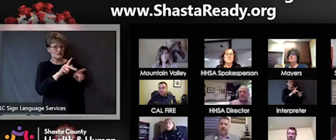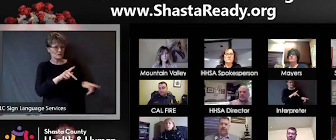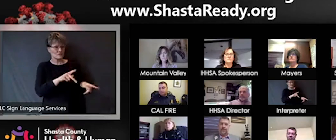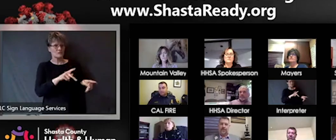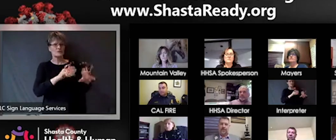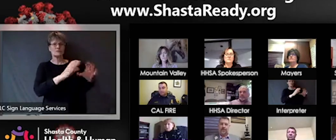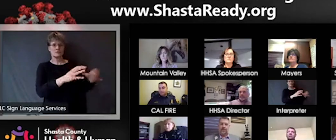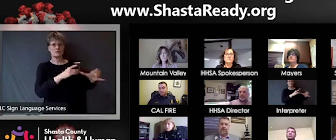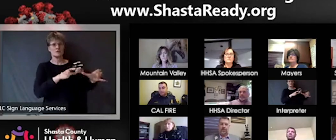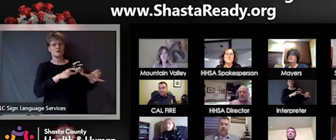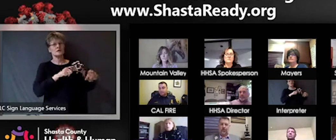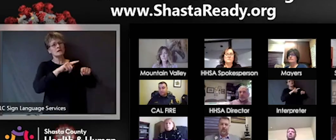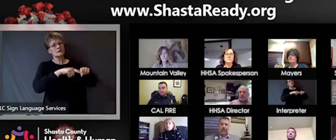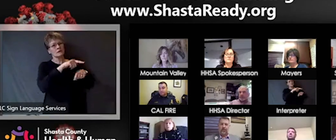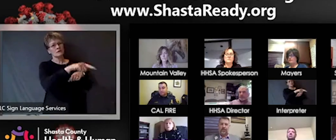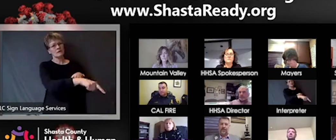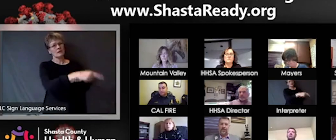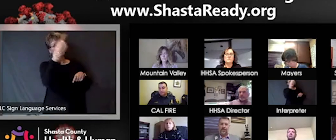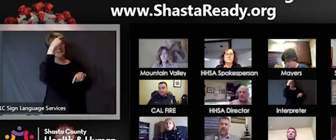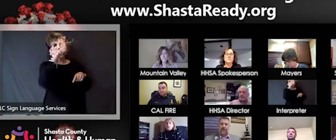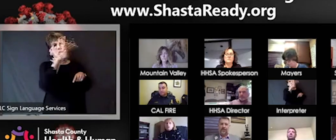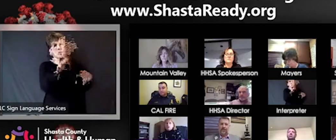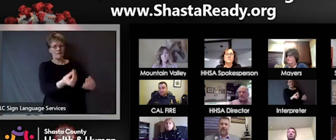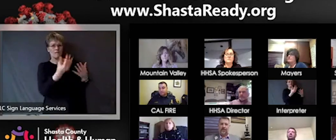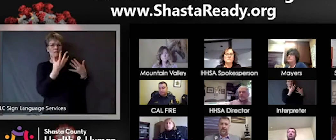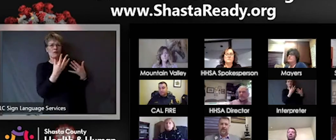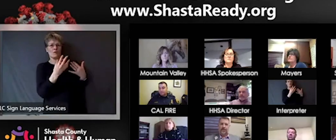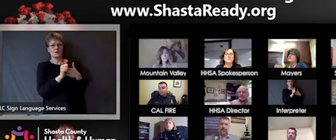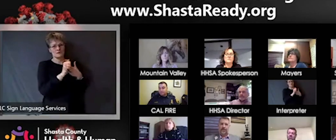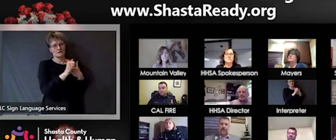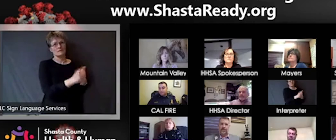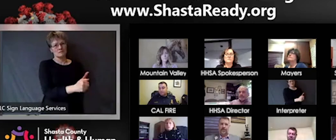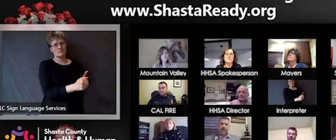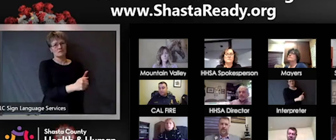just really like this, being able to call the Public Health Department in Shasta